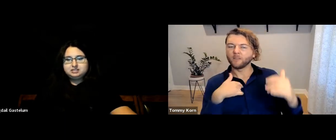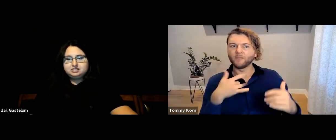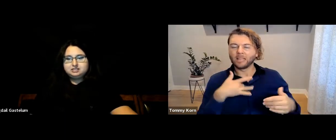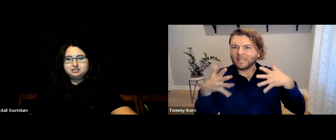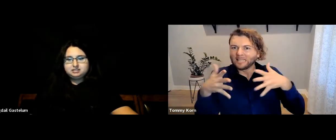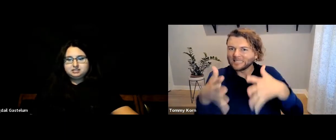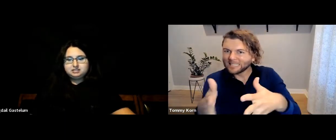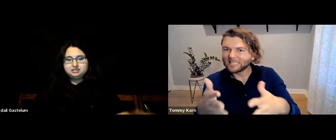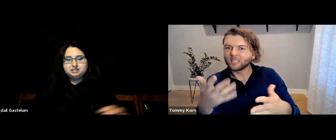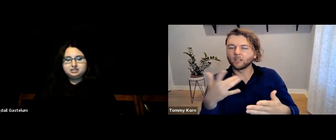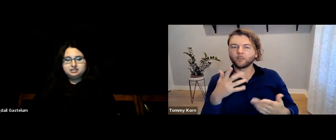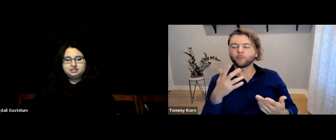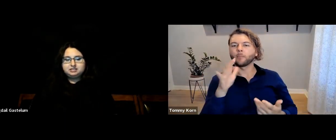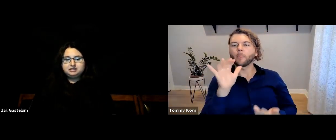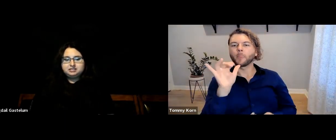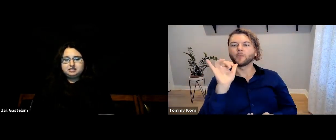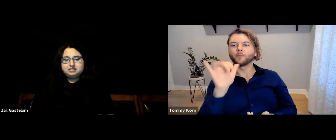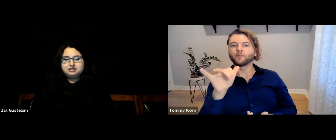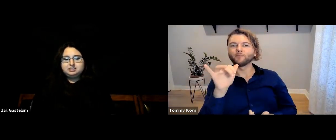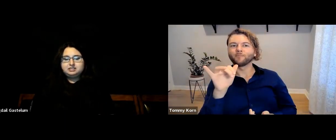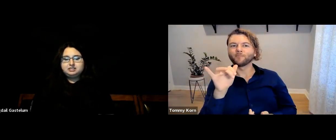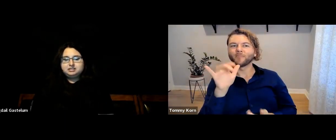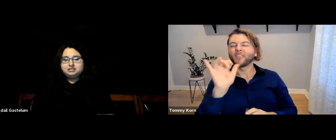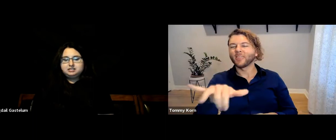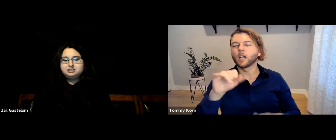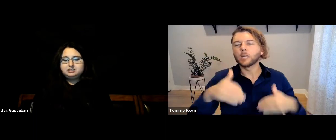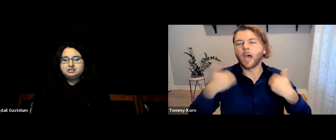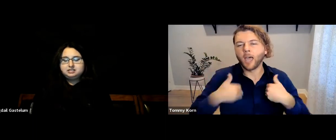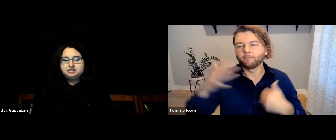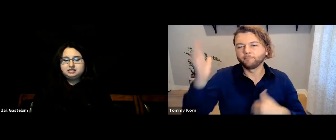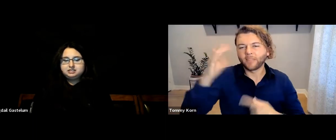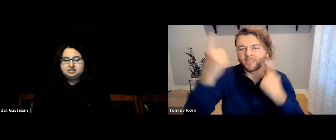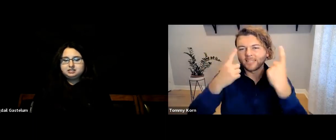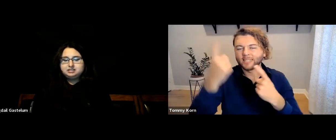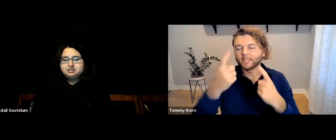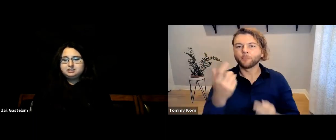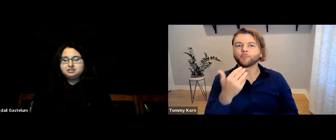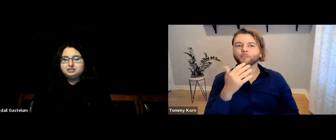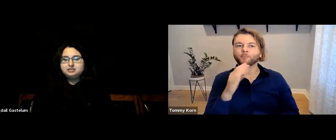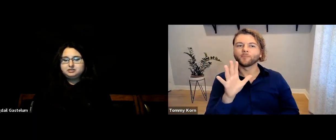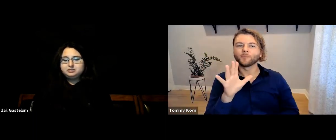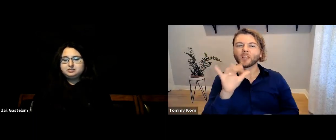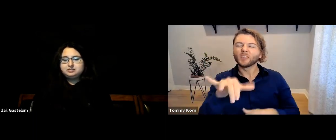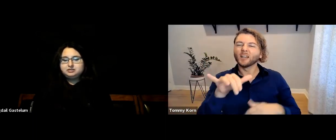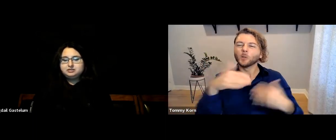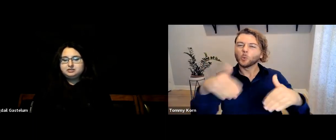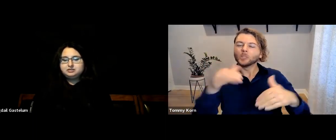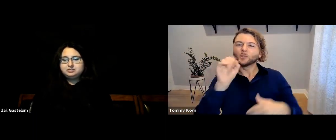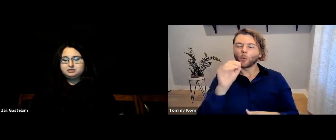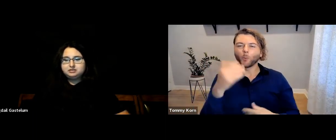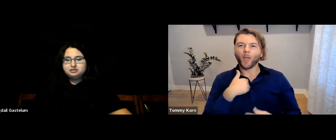I got anxiety about it. That’s how I thought when I was younger.